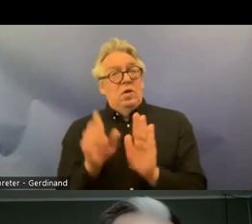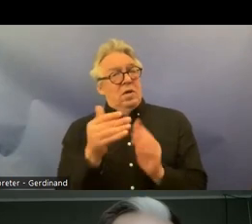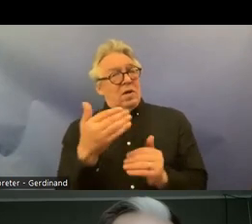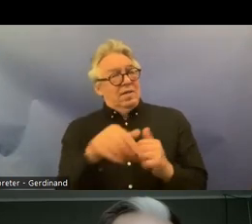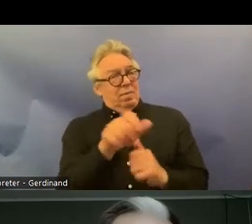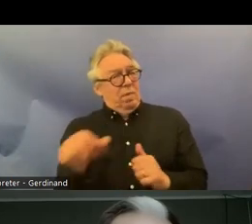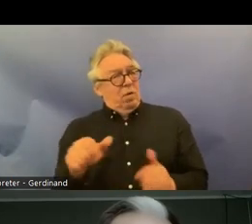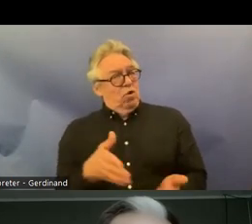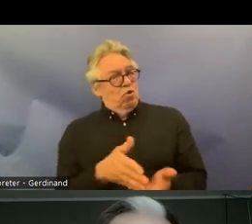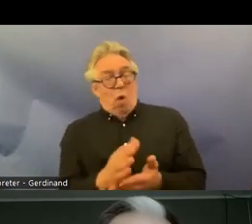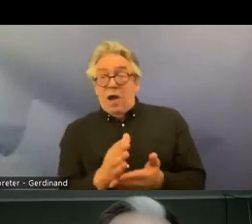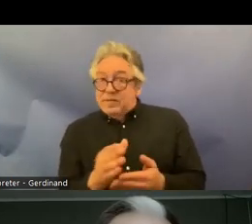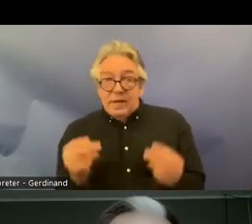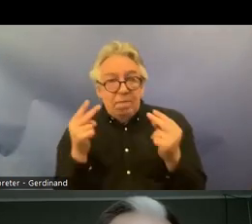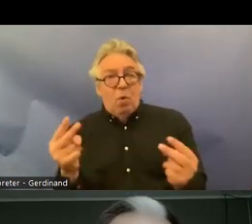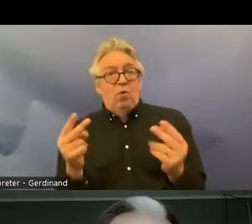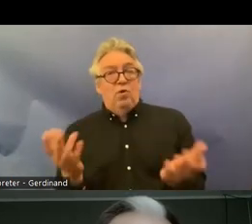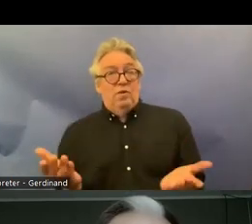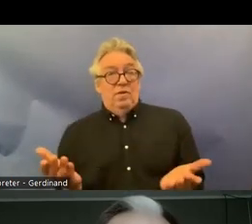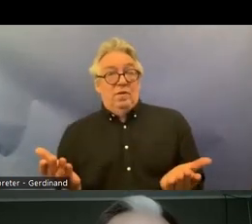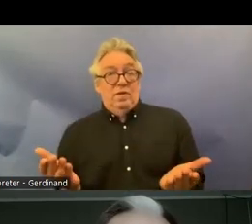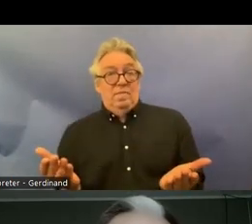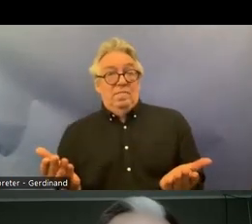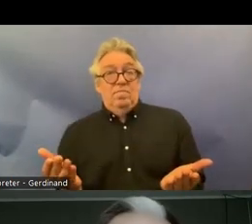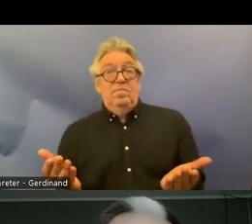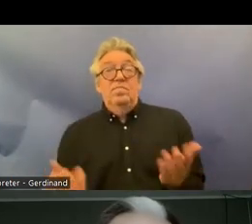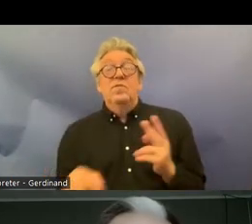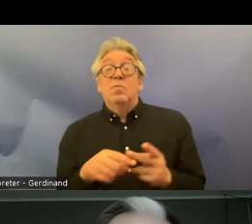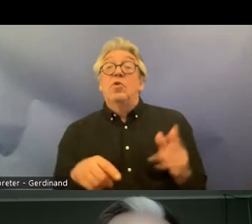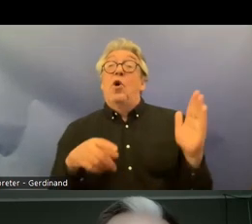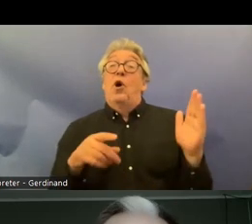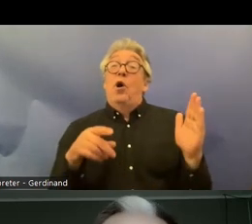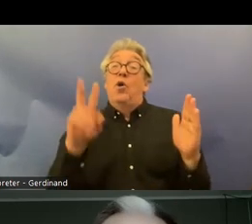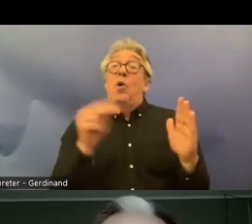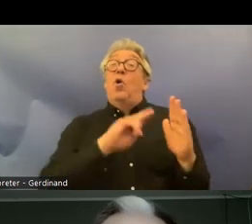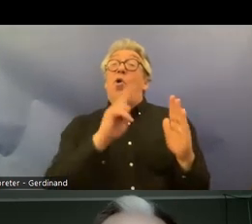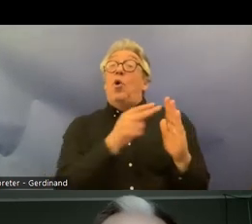disabilities and the importance of the convention